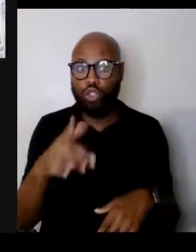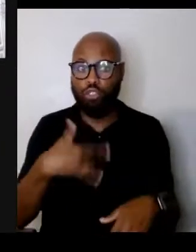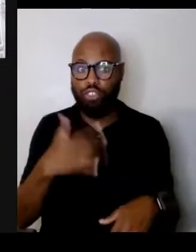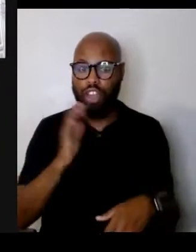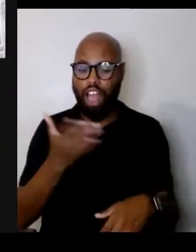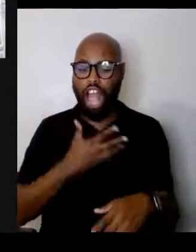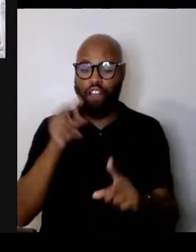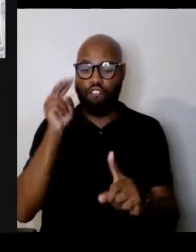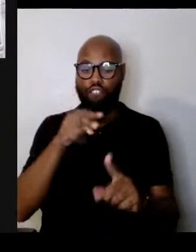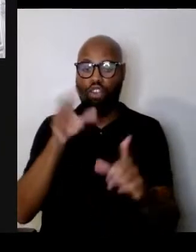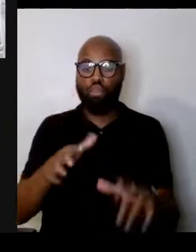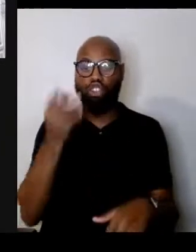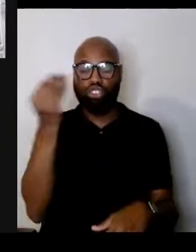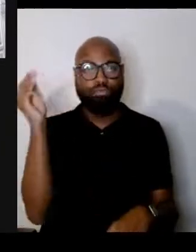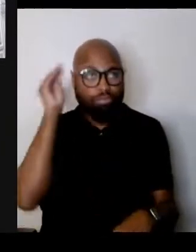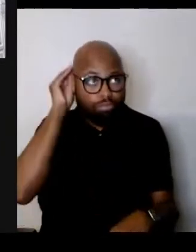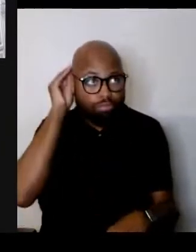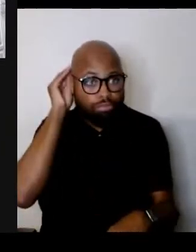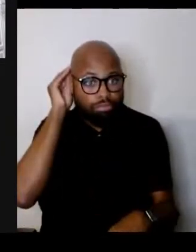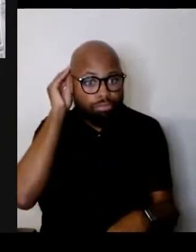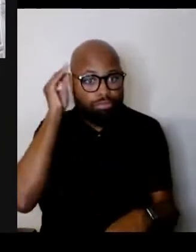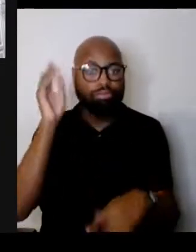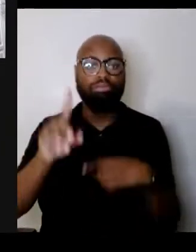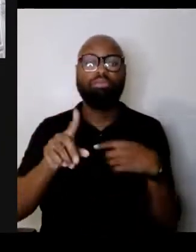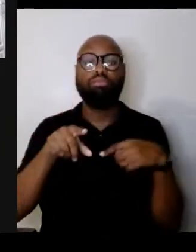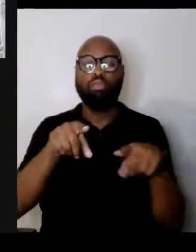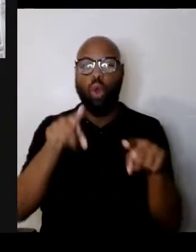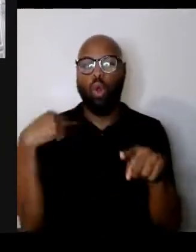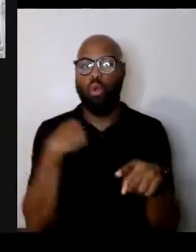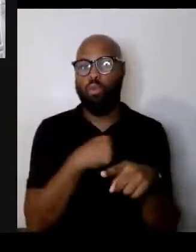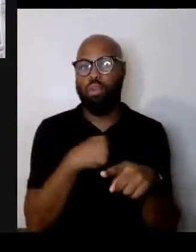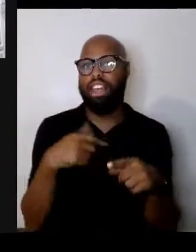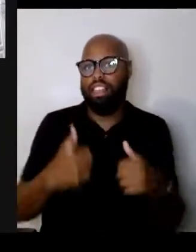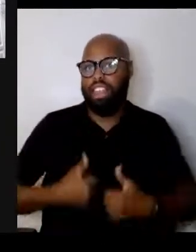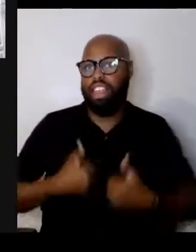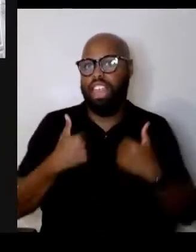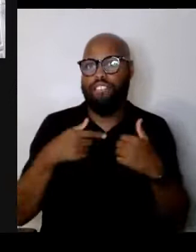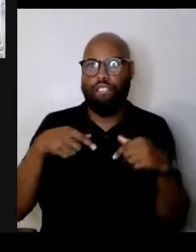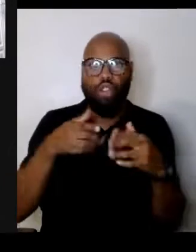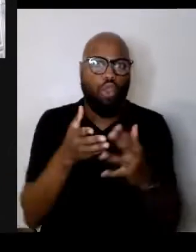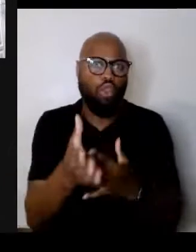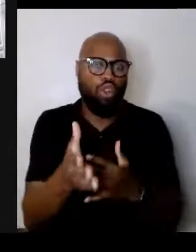as we live through this difficult moment in American history?